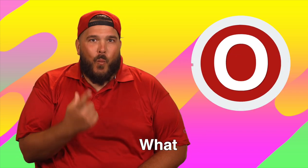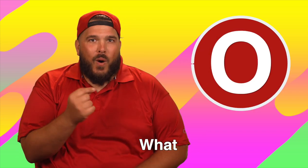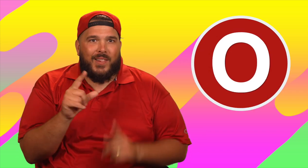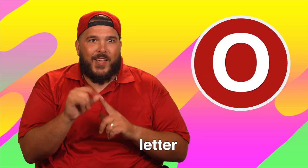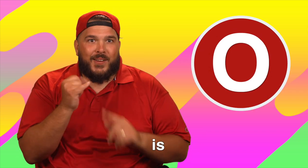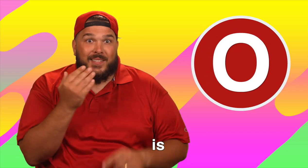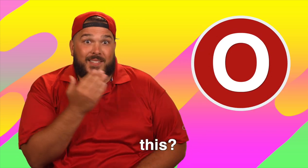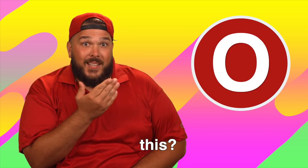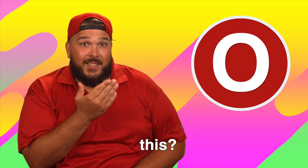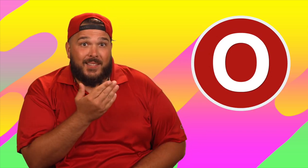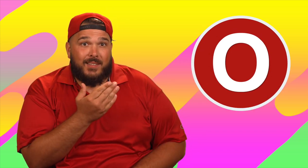What letter is this?